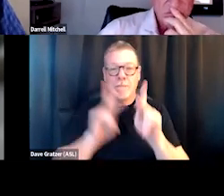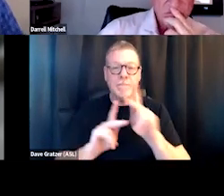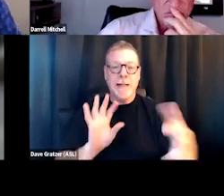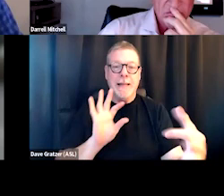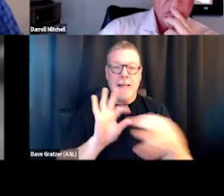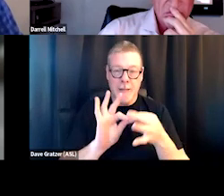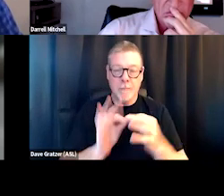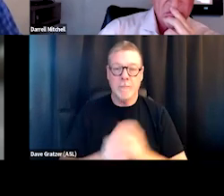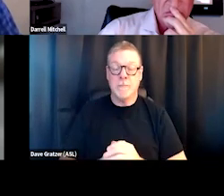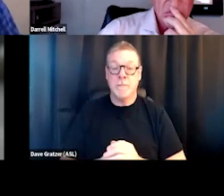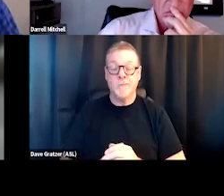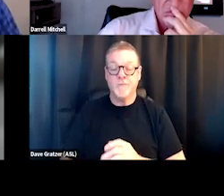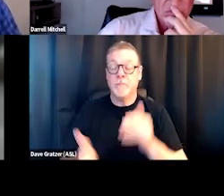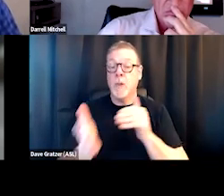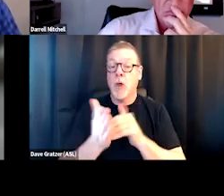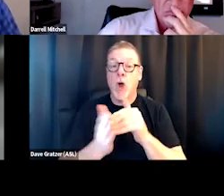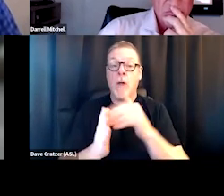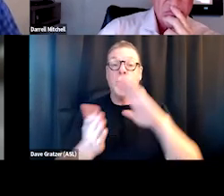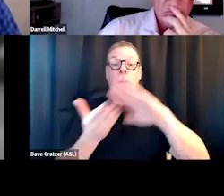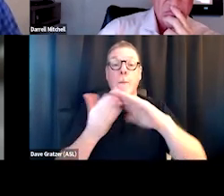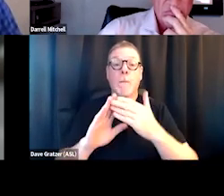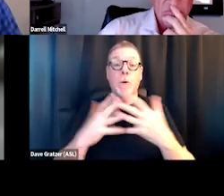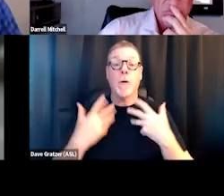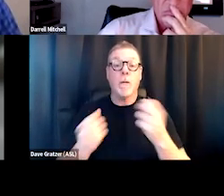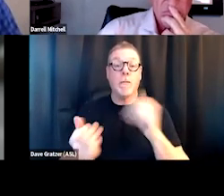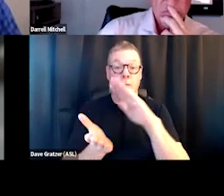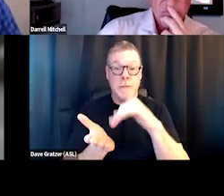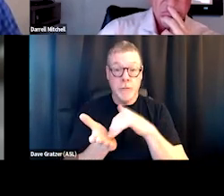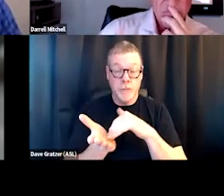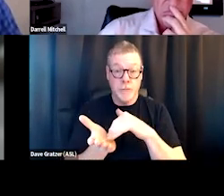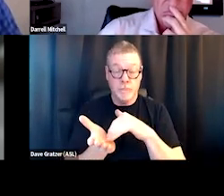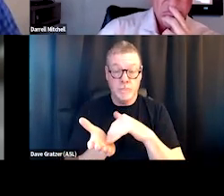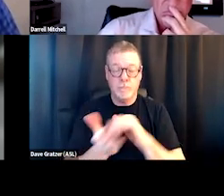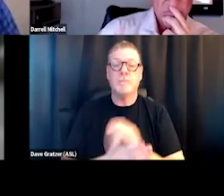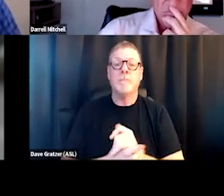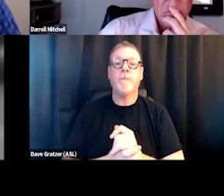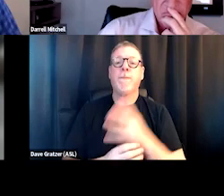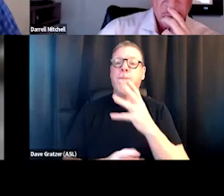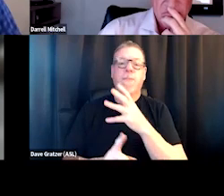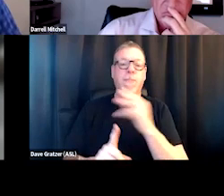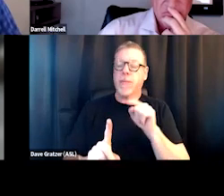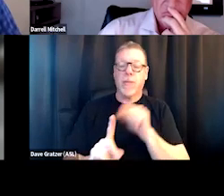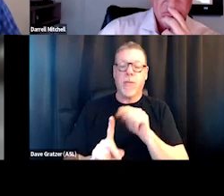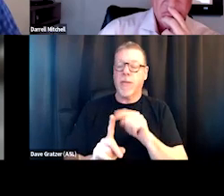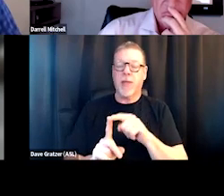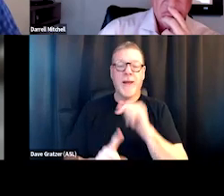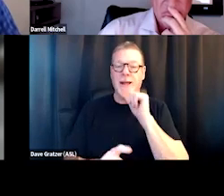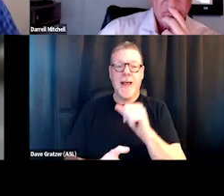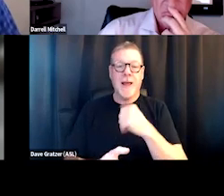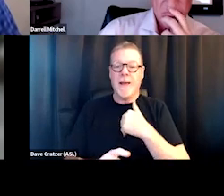Like oftentimes there's a community health center, and we were able to, they didn't really have a robust behavioral health